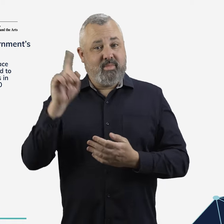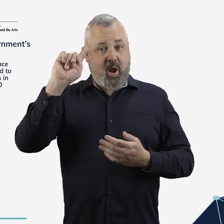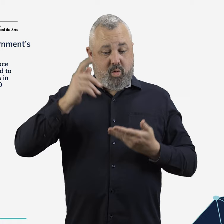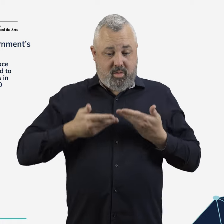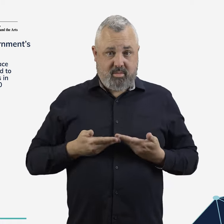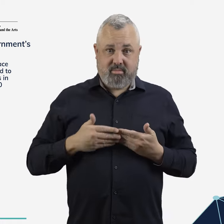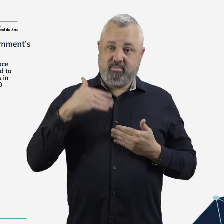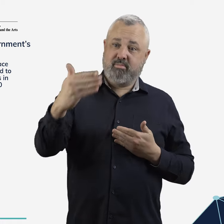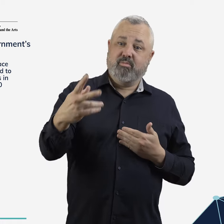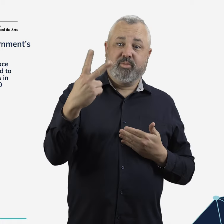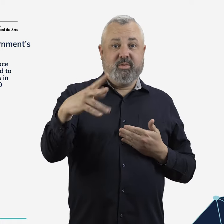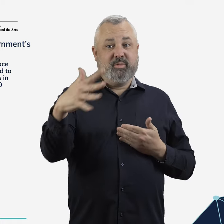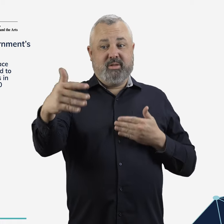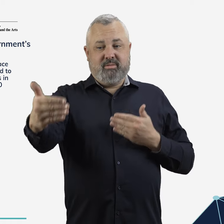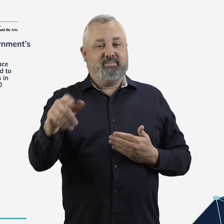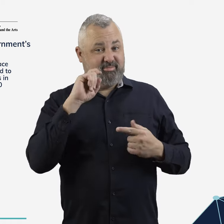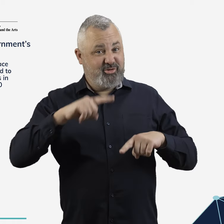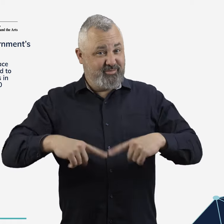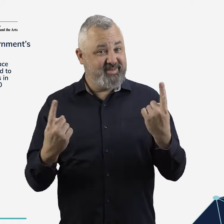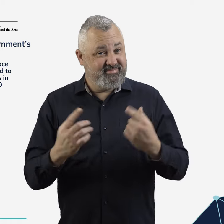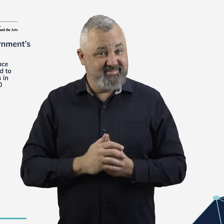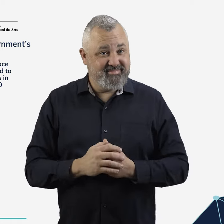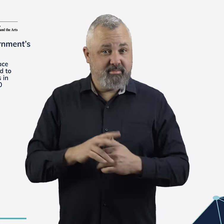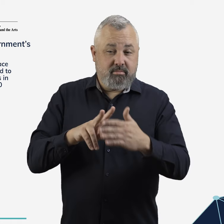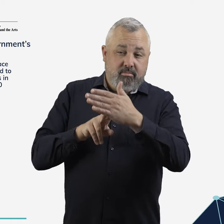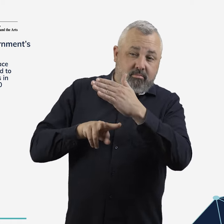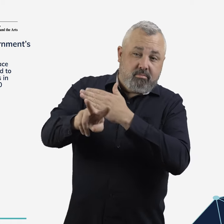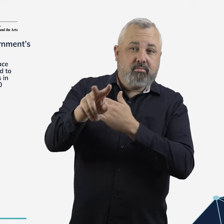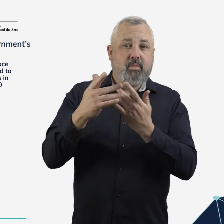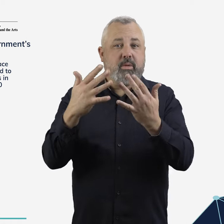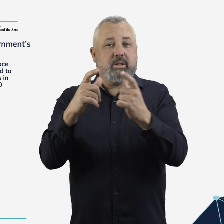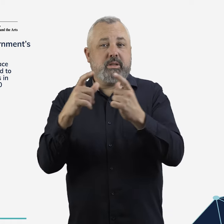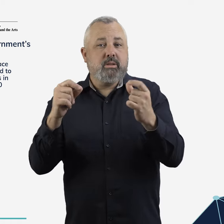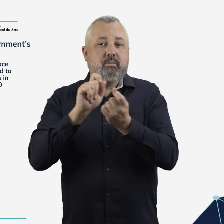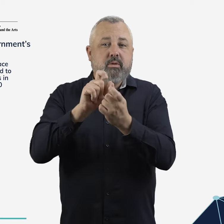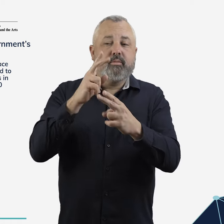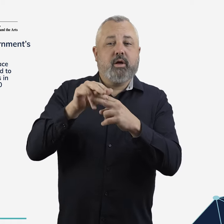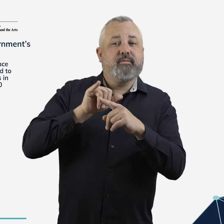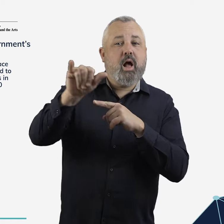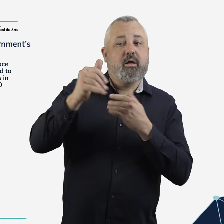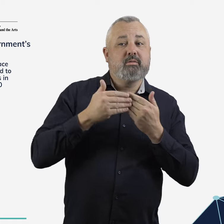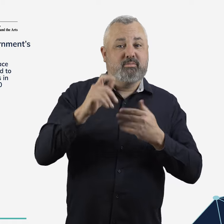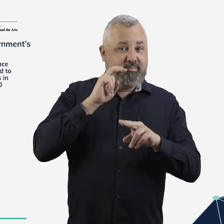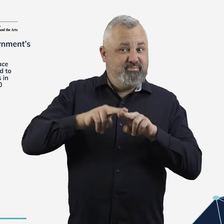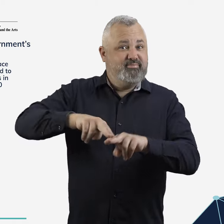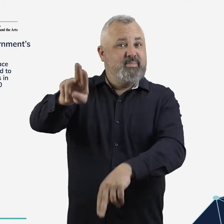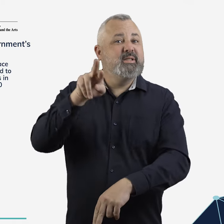The aviation sector will look significantly different by 2050, with conventional passenger flights